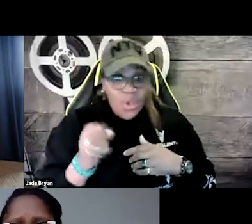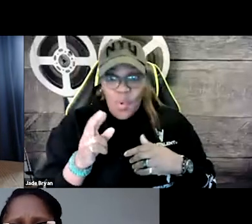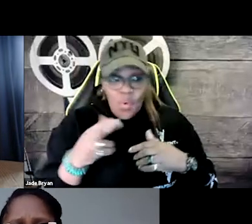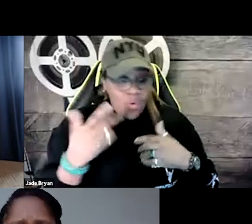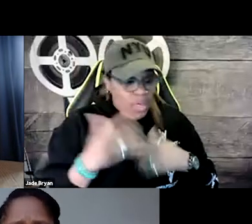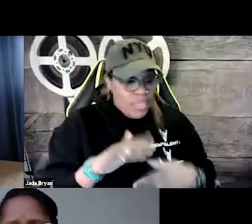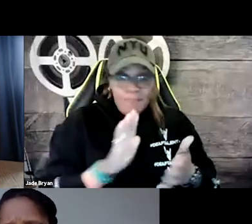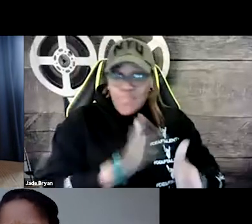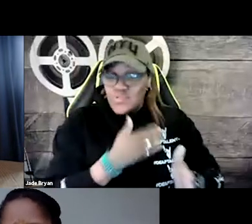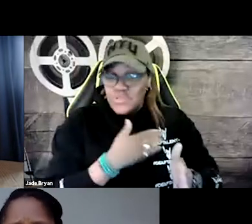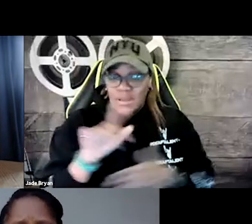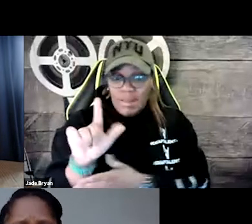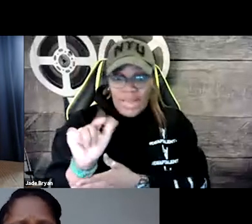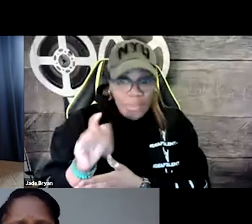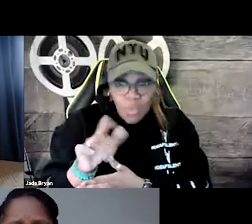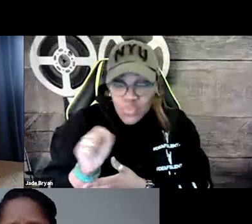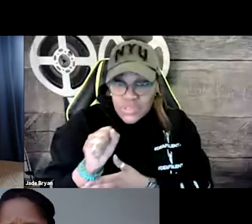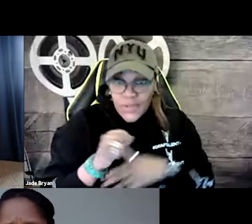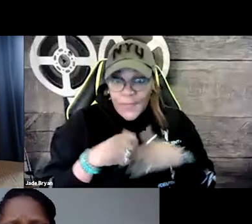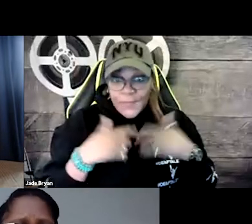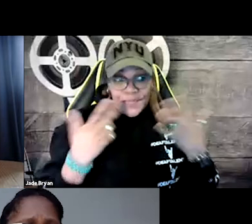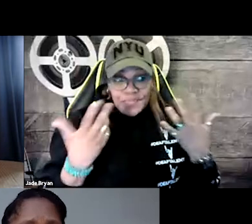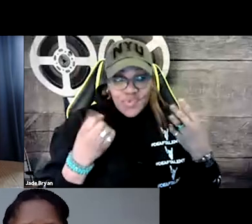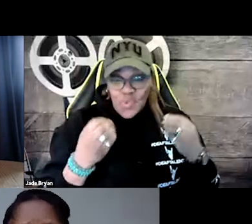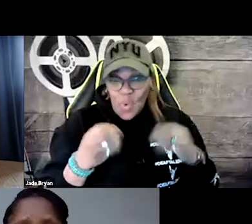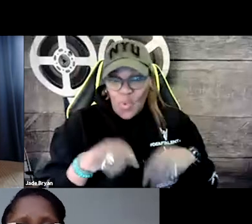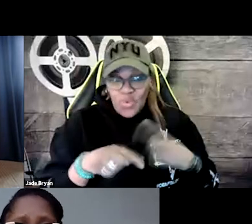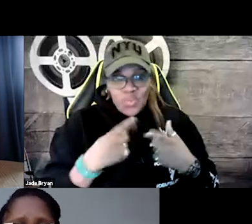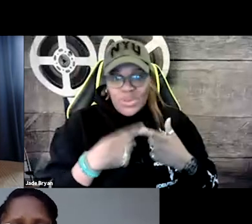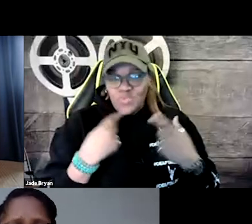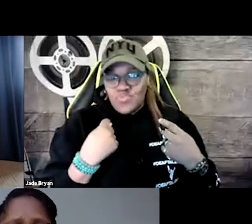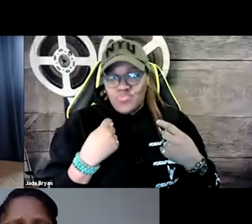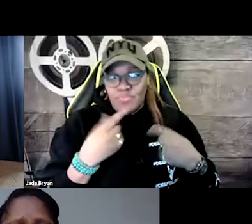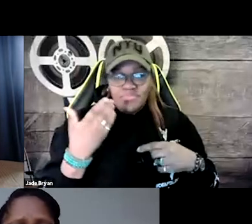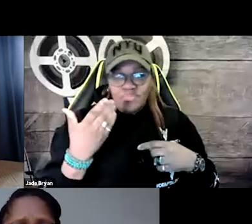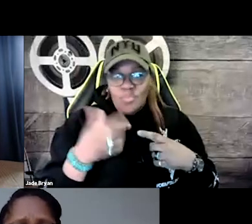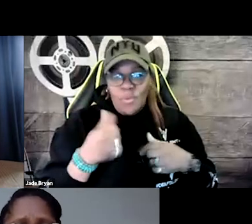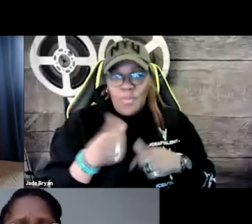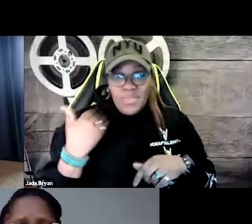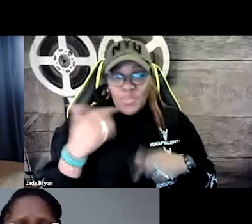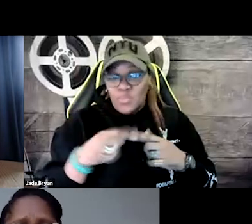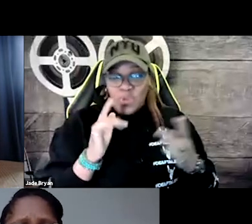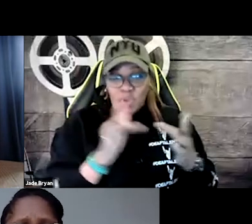of the studio, the producer, the music company, the music labels. So as you're trying to-